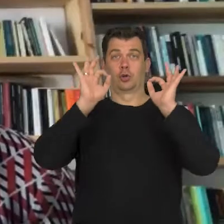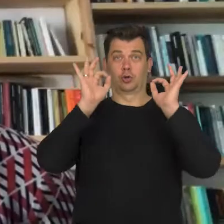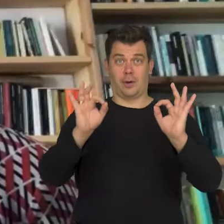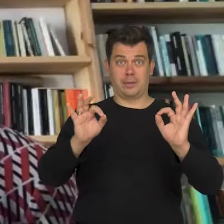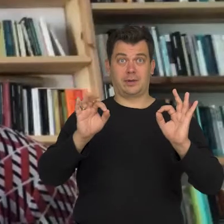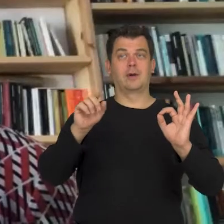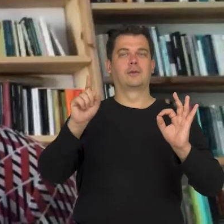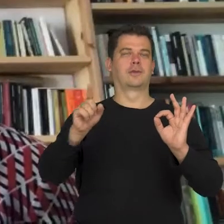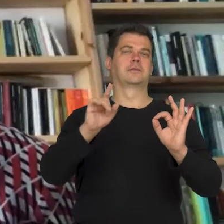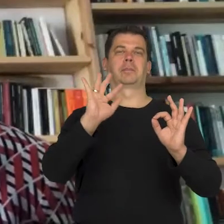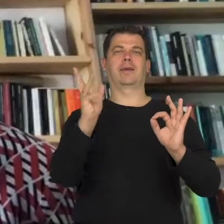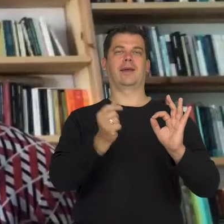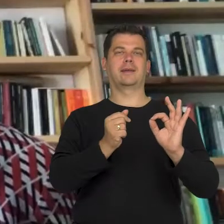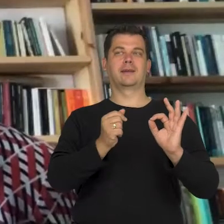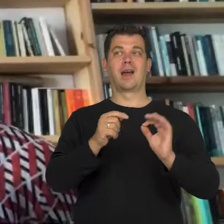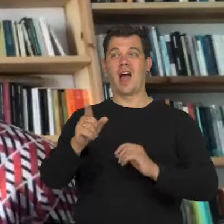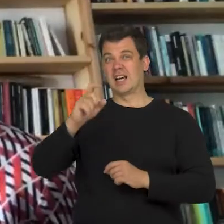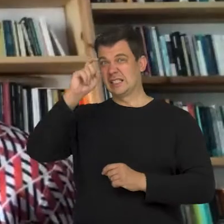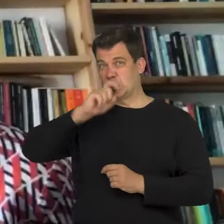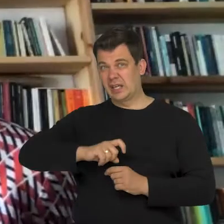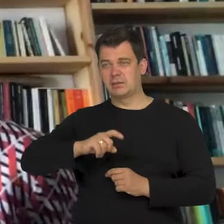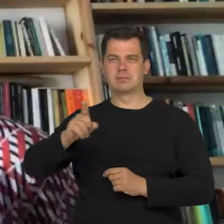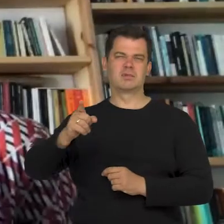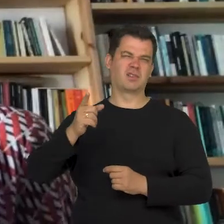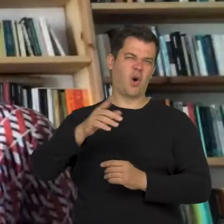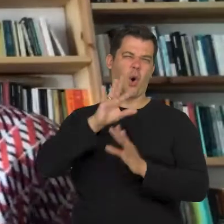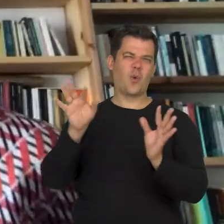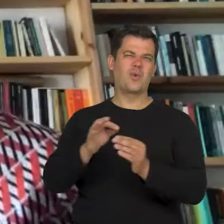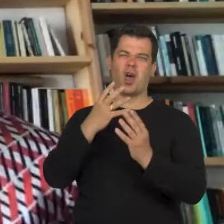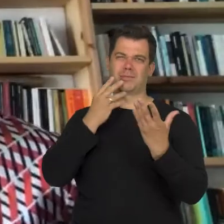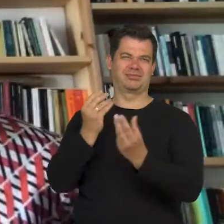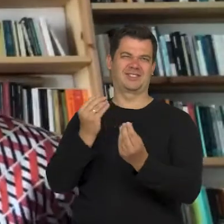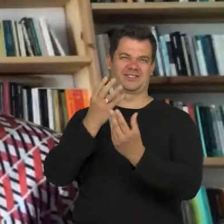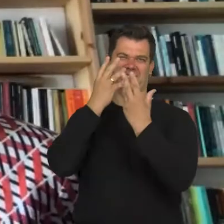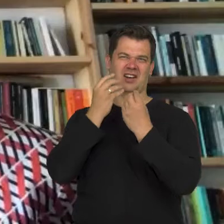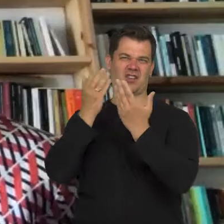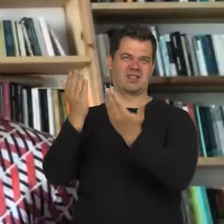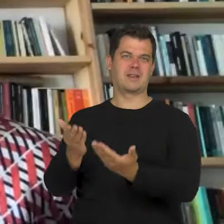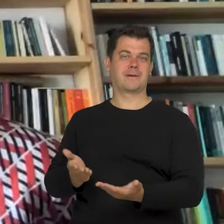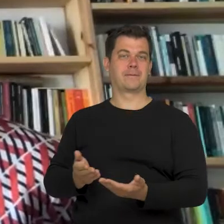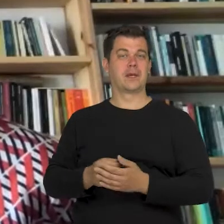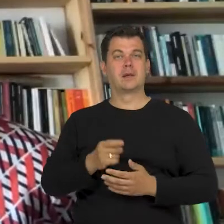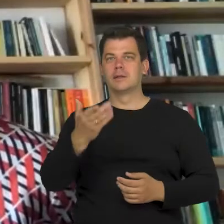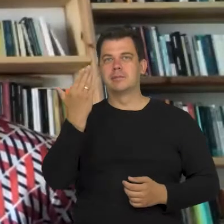A person like that had a bad personality and was, in general, evil. What I find interesting is